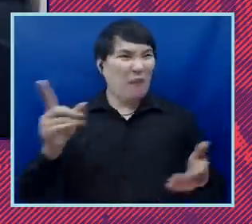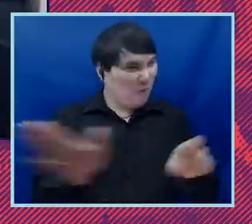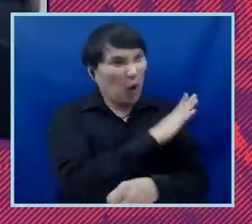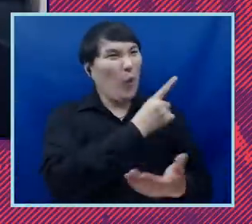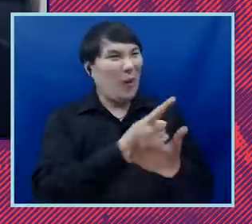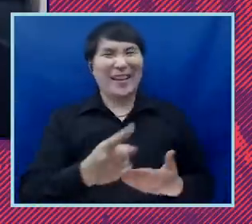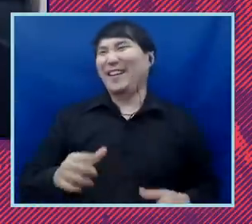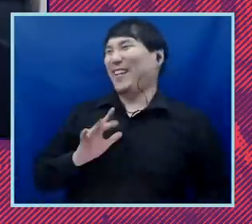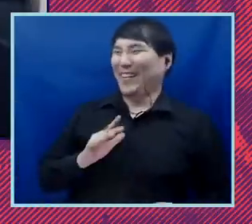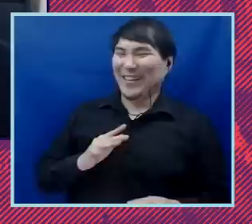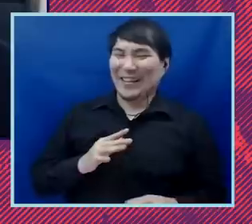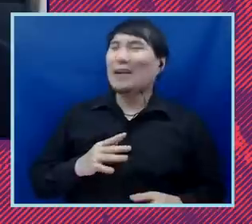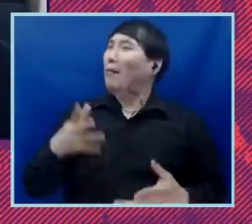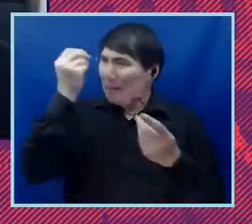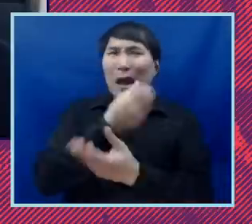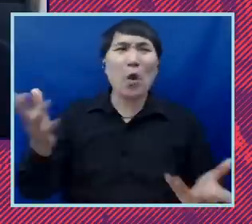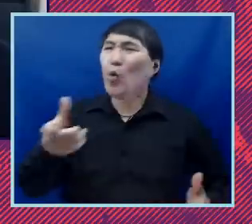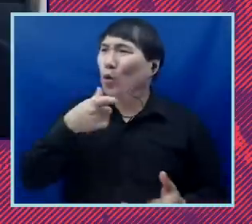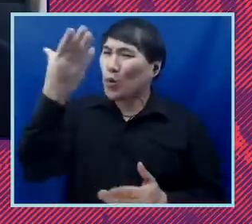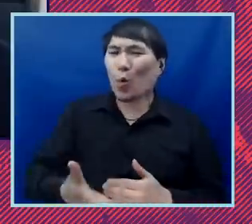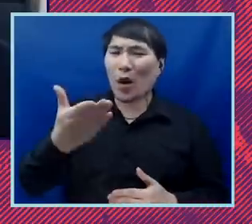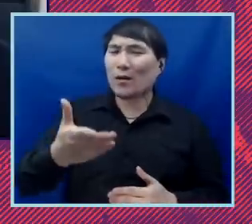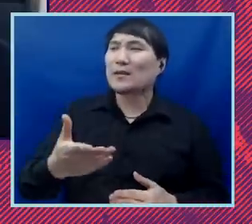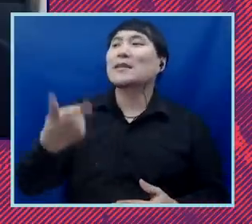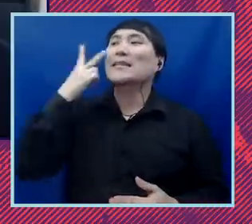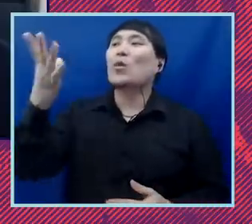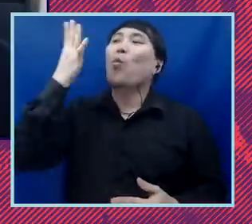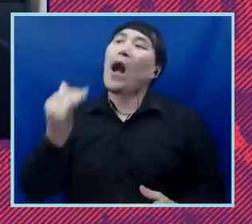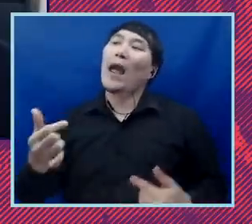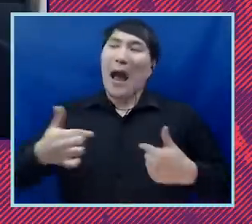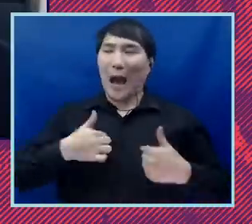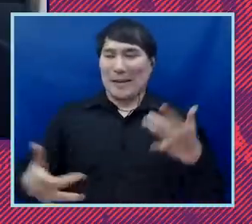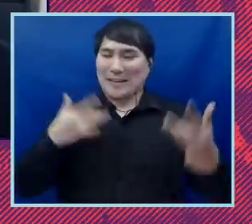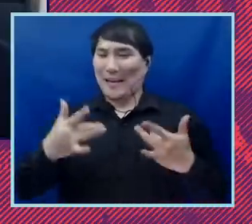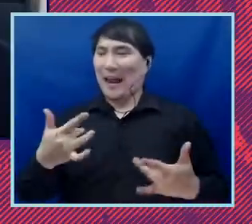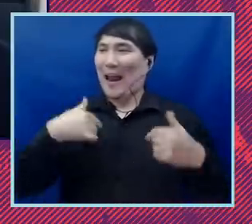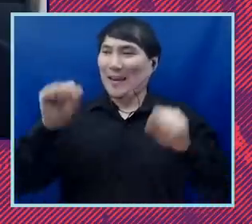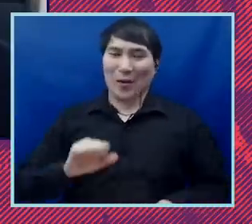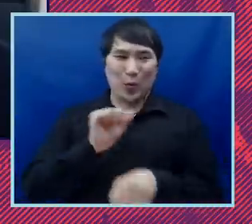of who you are and why -- let them see why I am so excited to be working cheek by jowl with you.